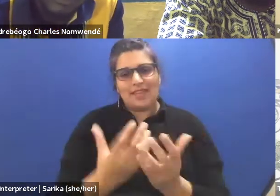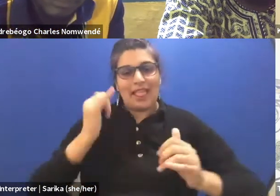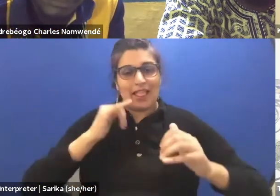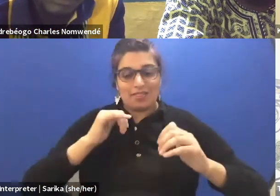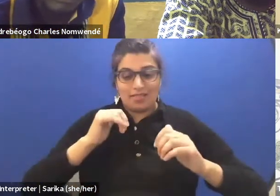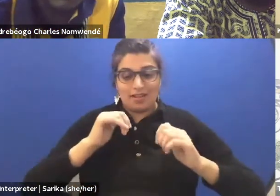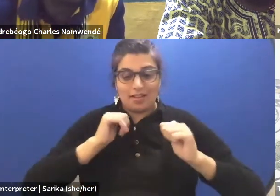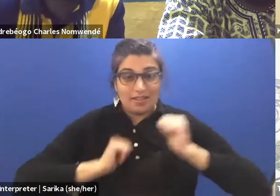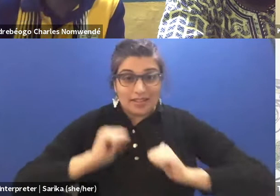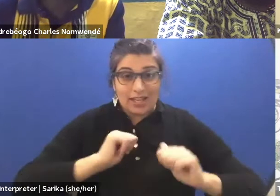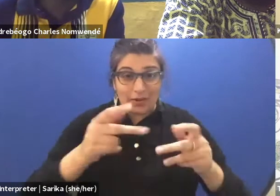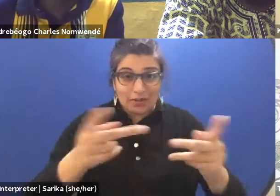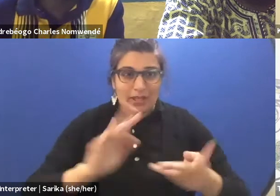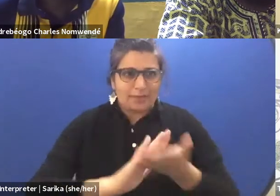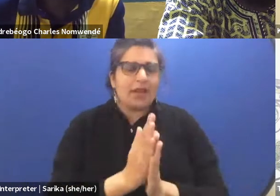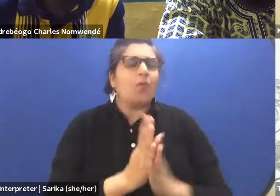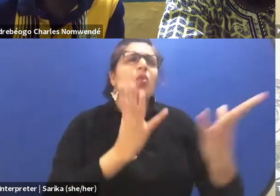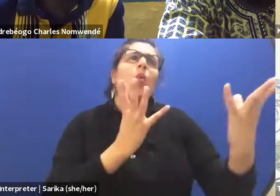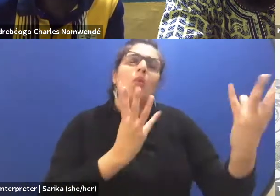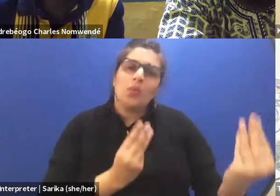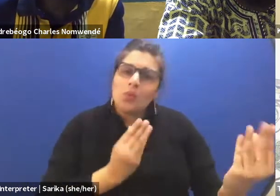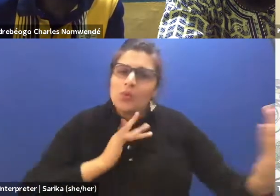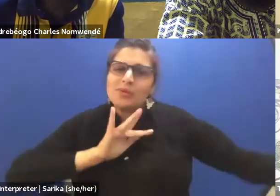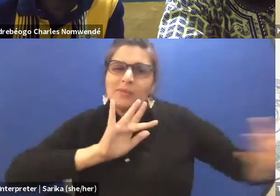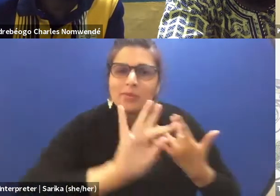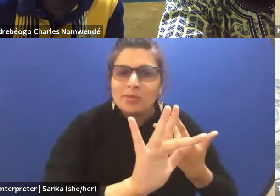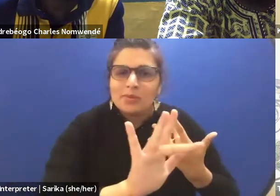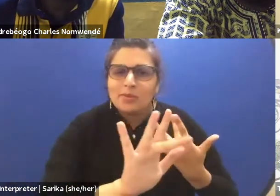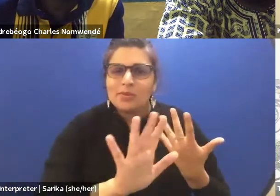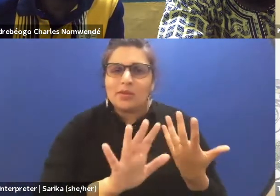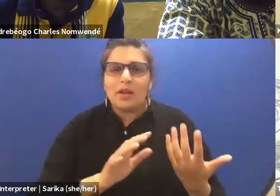so much more empathetic, so much more joyous to be in.